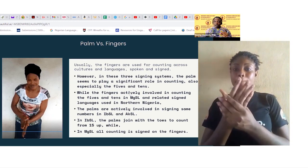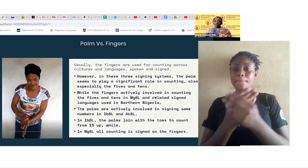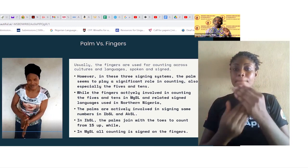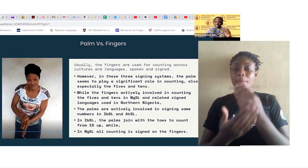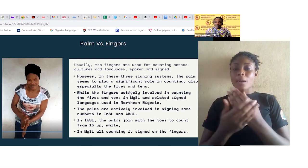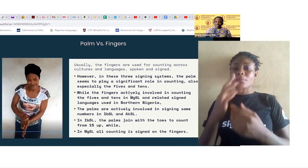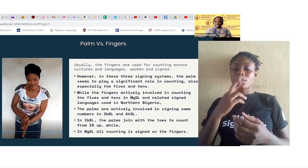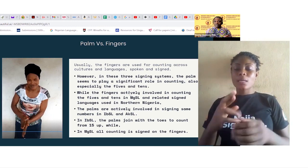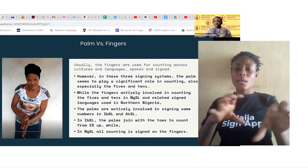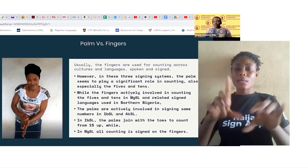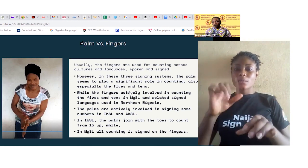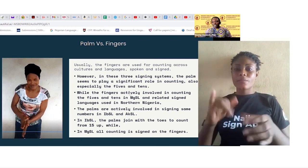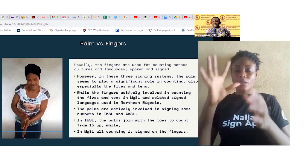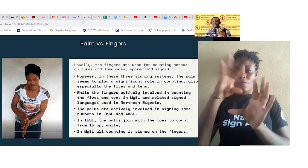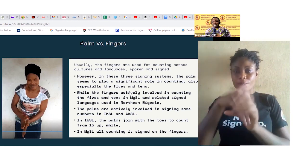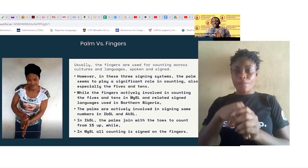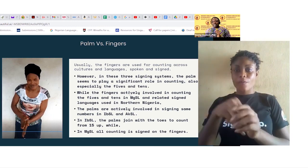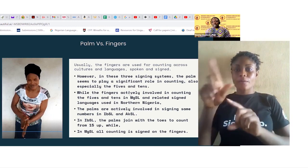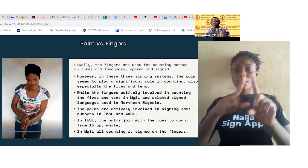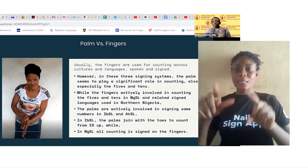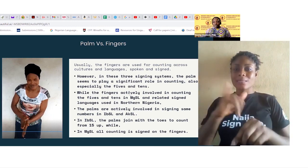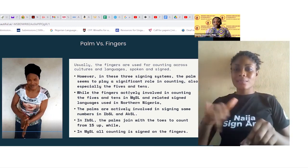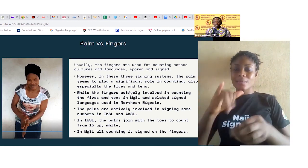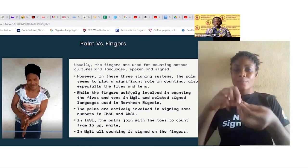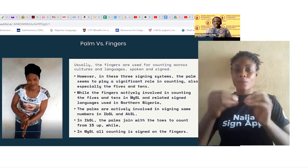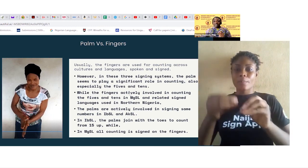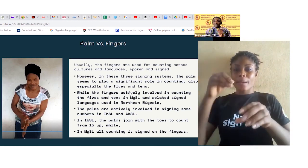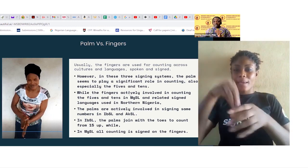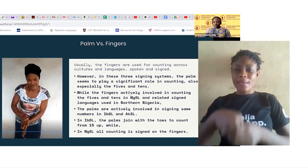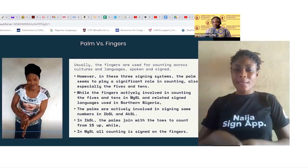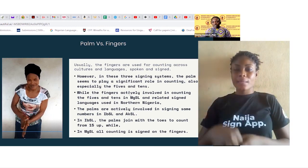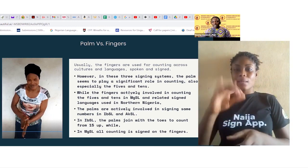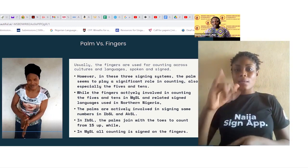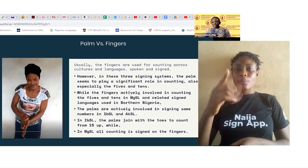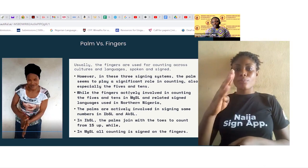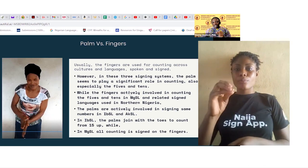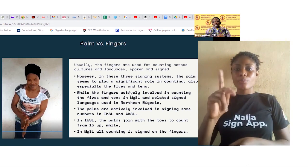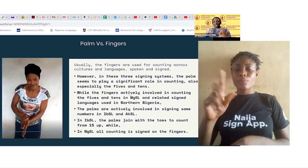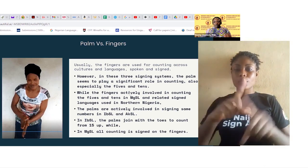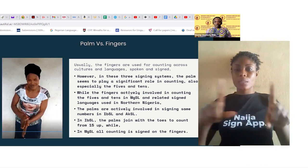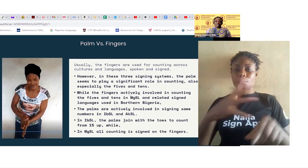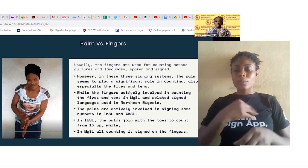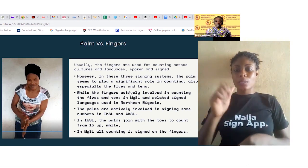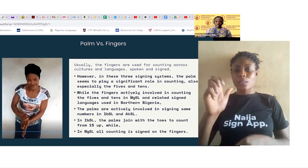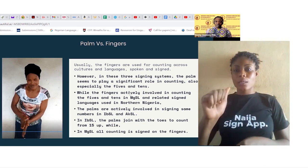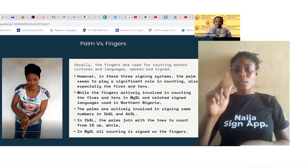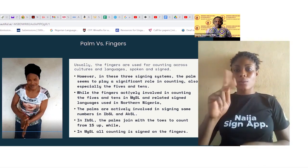are actively involved in signing same numbers in Ibokun Sign Language and Akure Sign Language